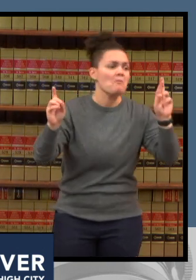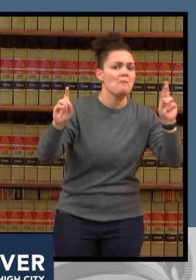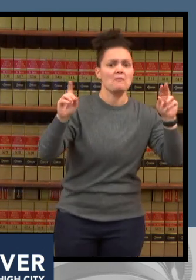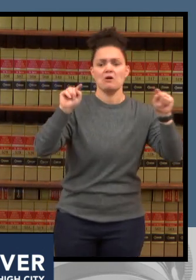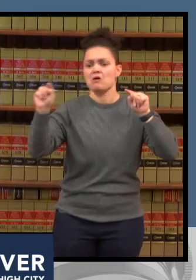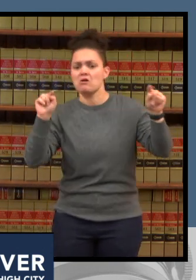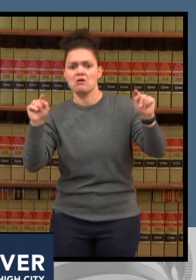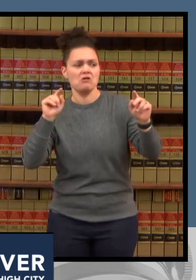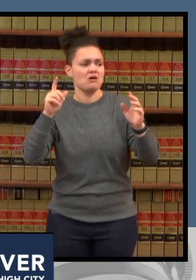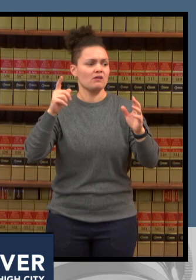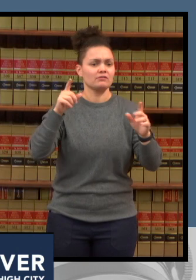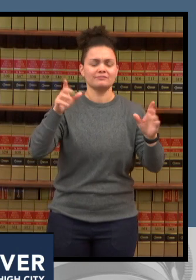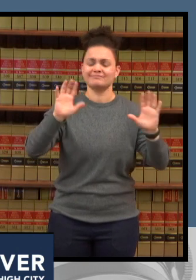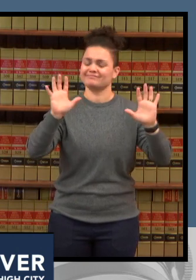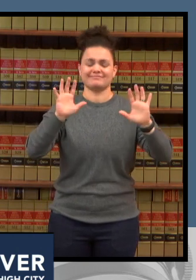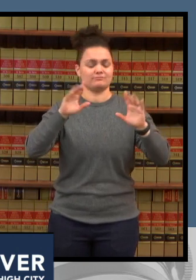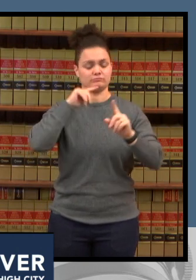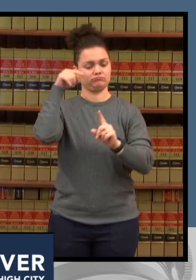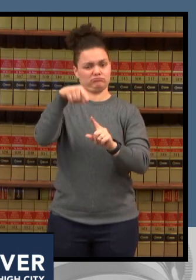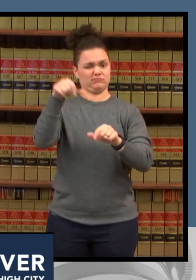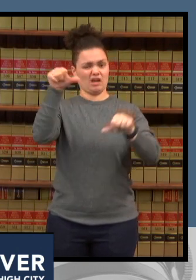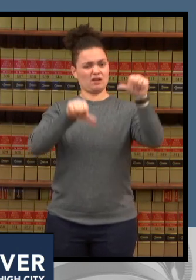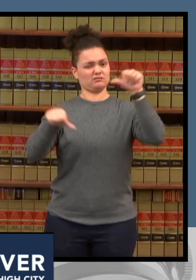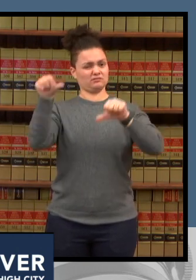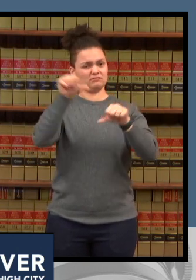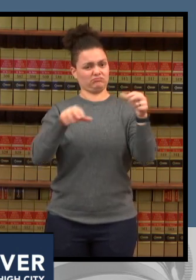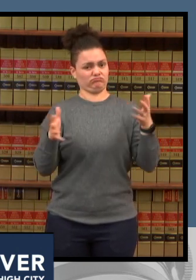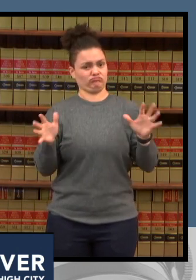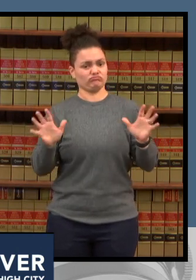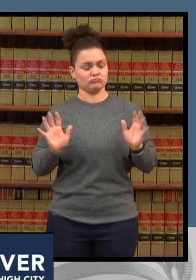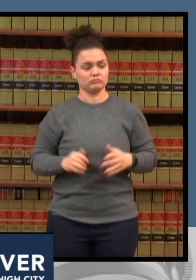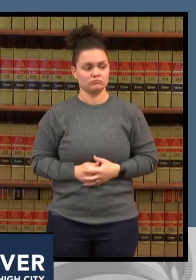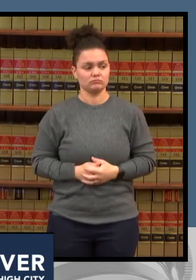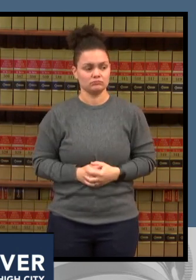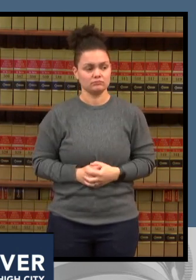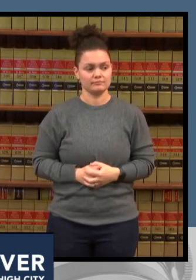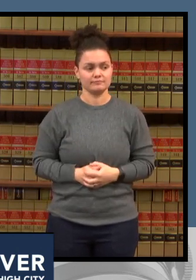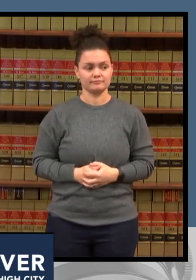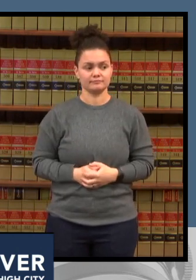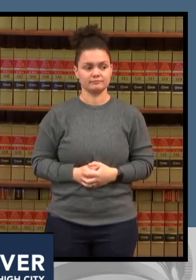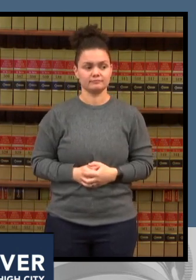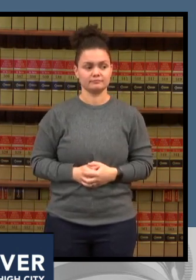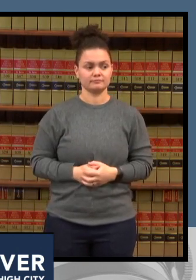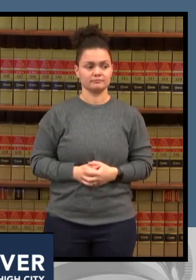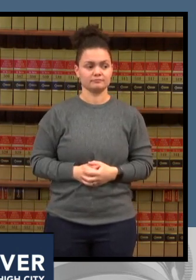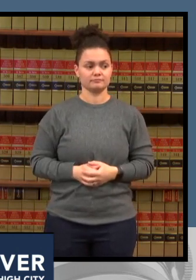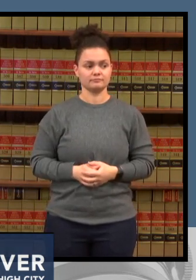um so with that i'm going to hand over the podium to dr broombah from colorado children's